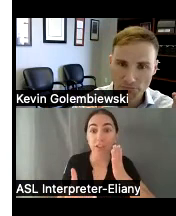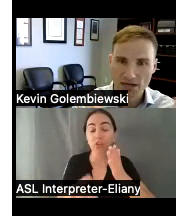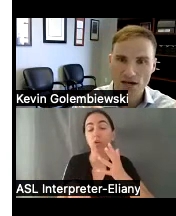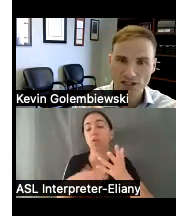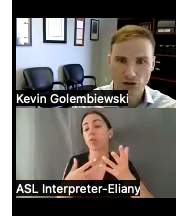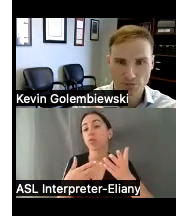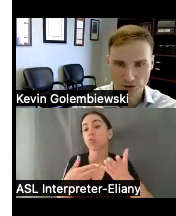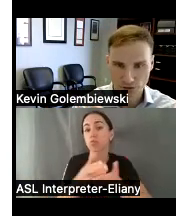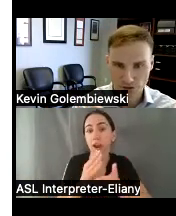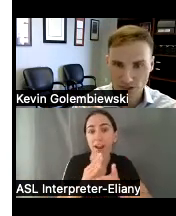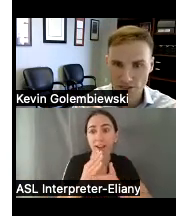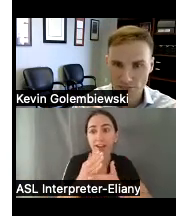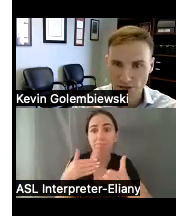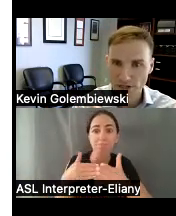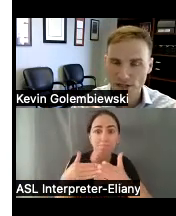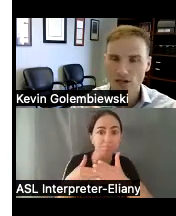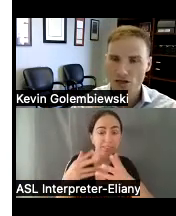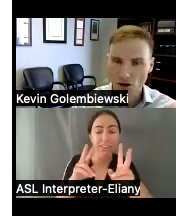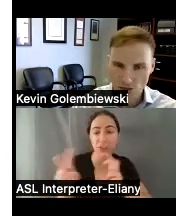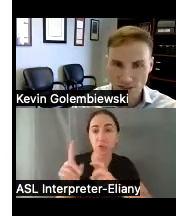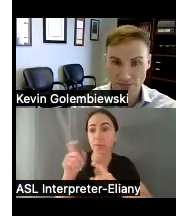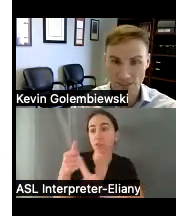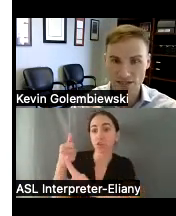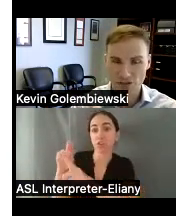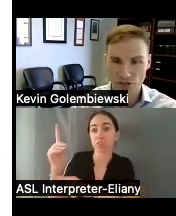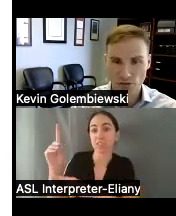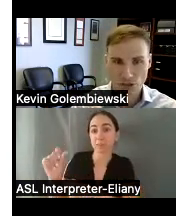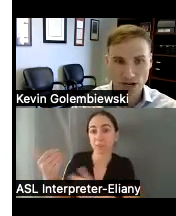because you're a person with a disability those are the types of issues we'll address